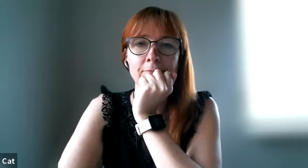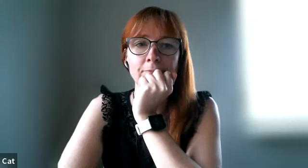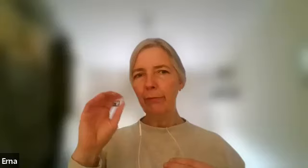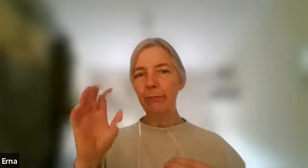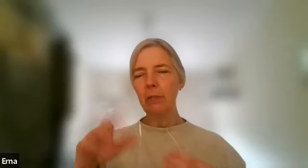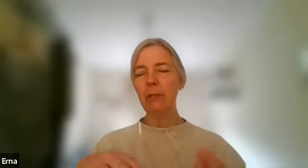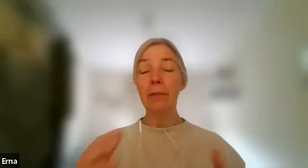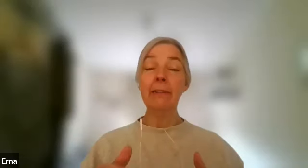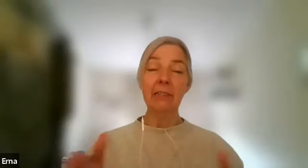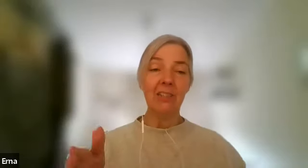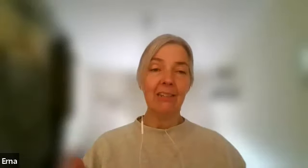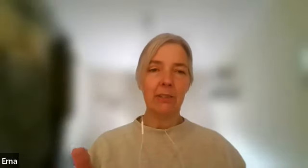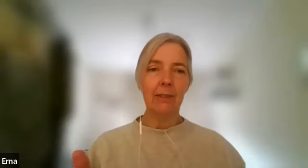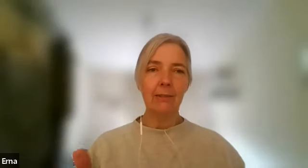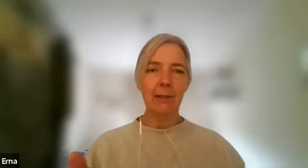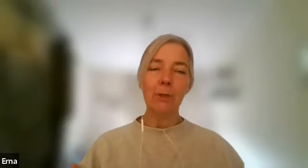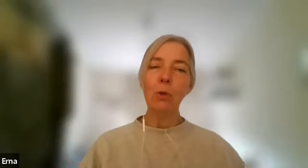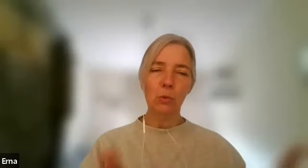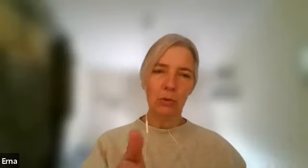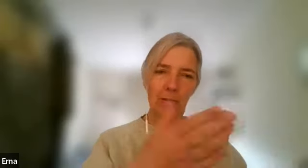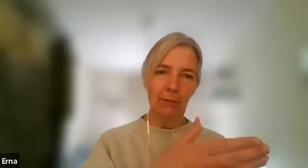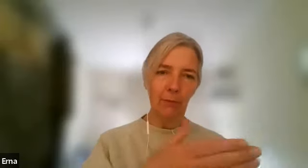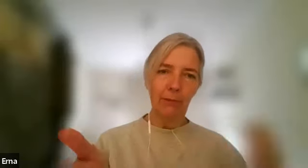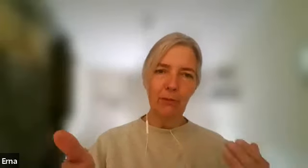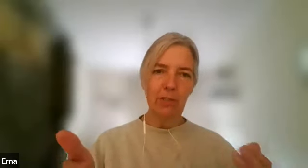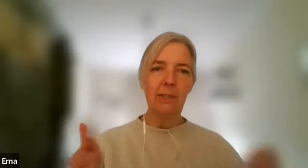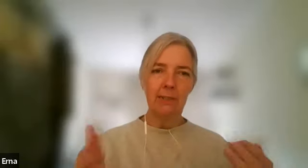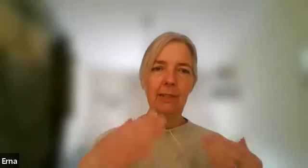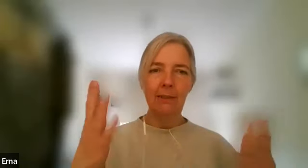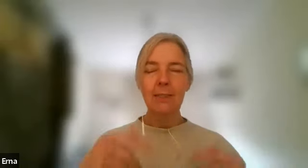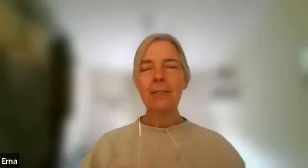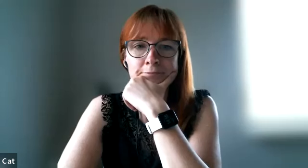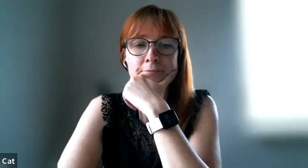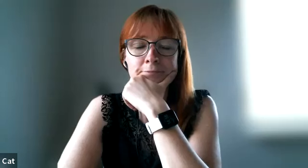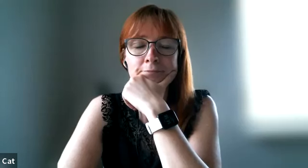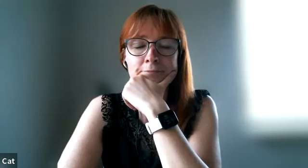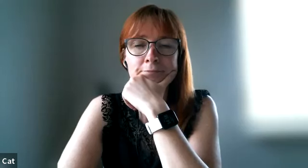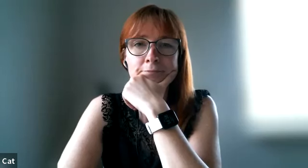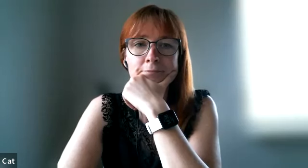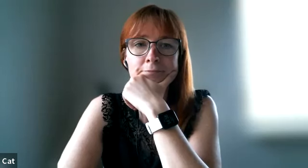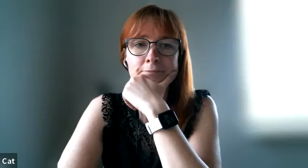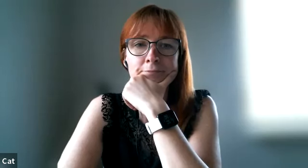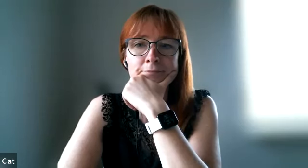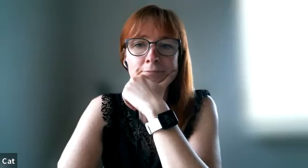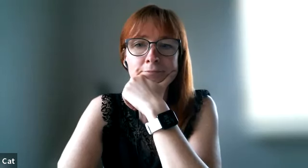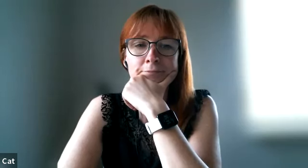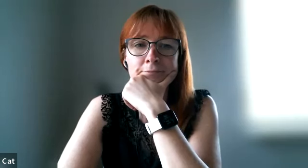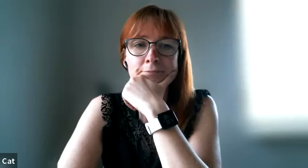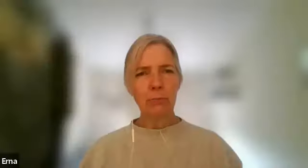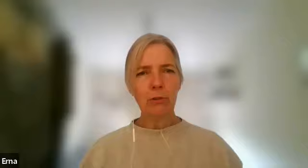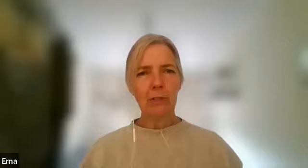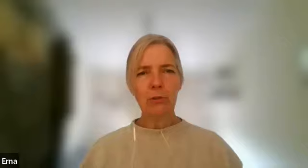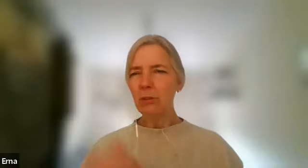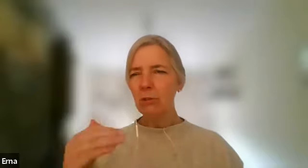five in this test that we all the three of us did and then it was like 35 and 32 so that's